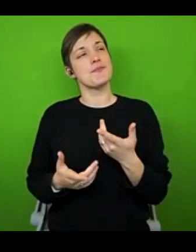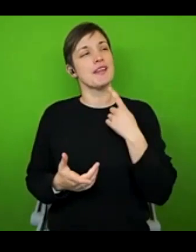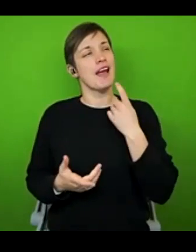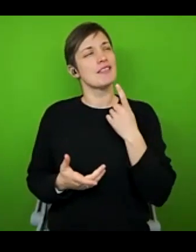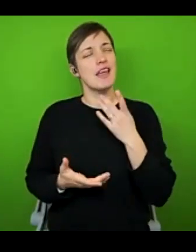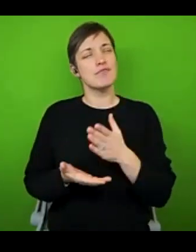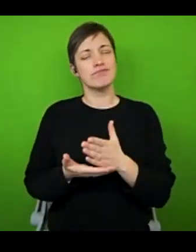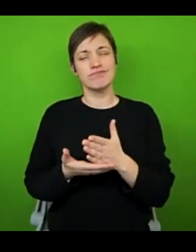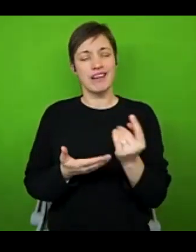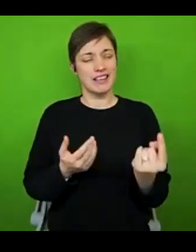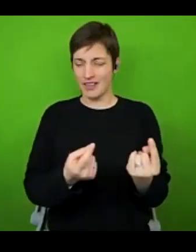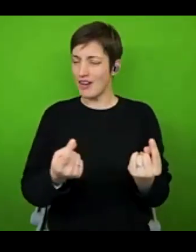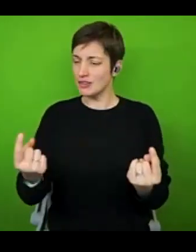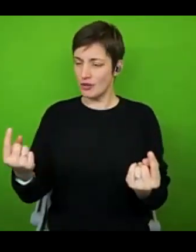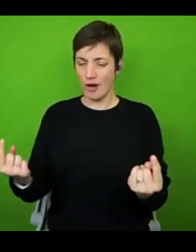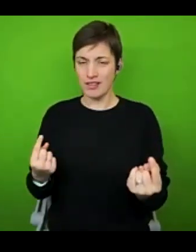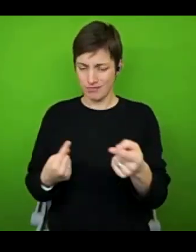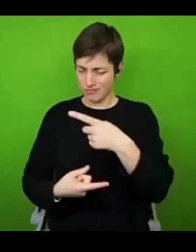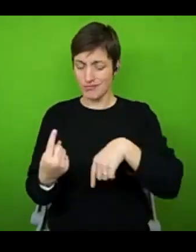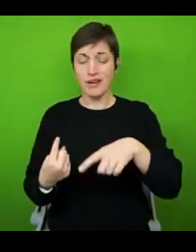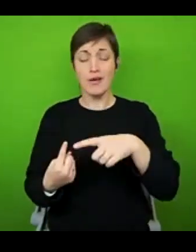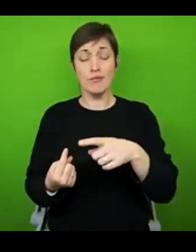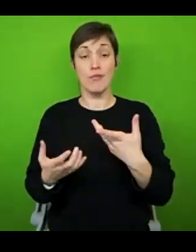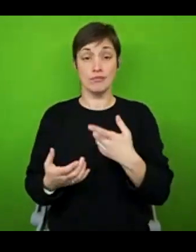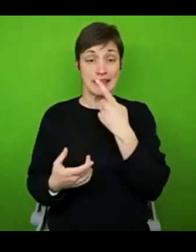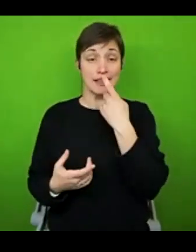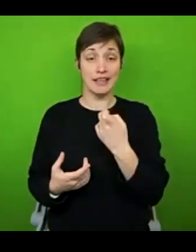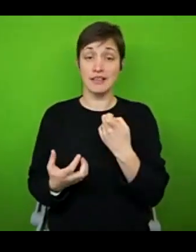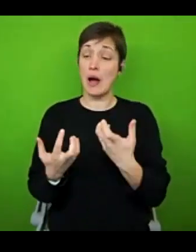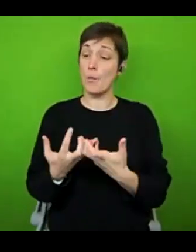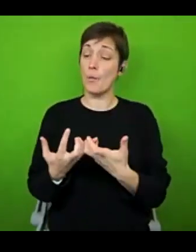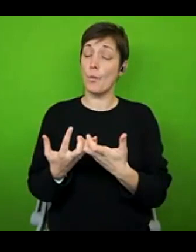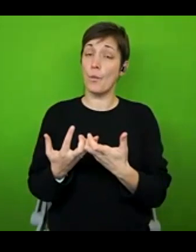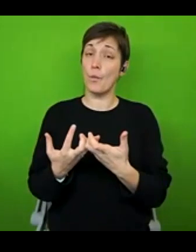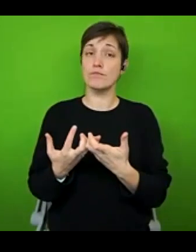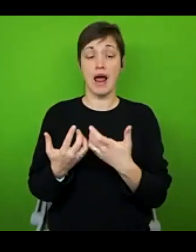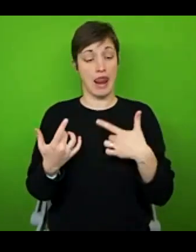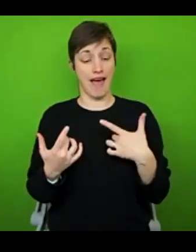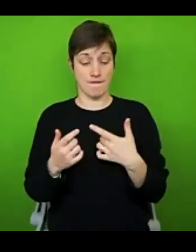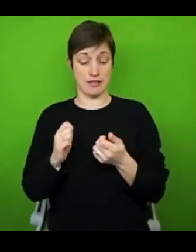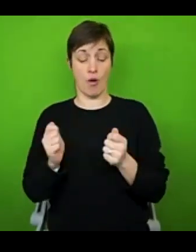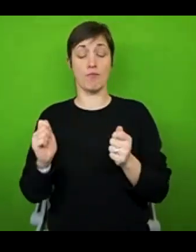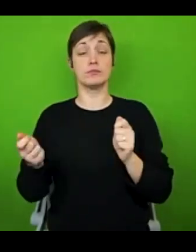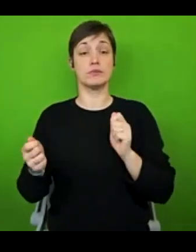individuals at this moment in time is look at how we can better adapt our lives to better accommodate the fatigue we live with.